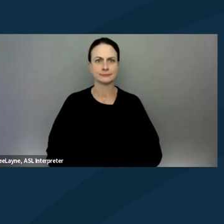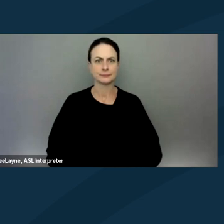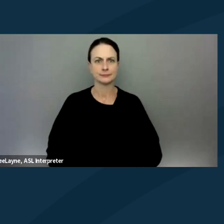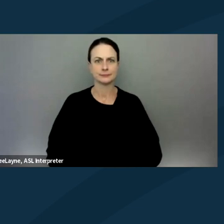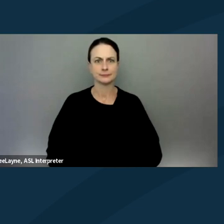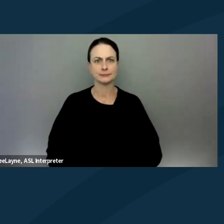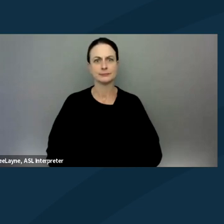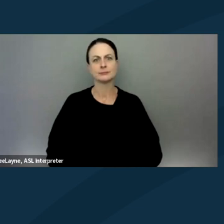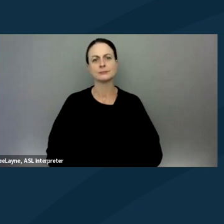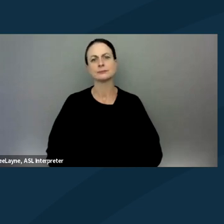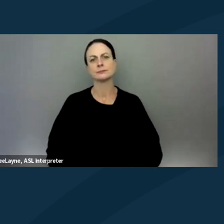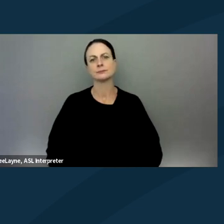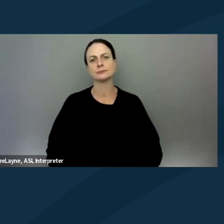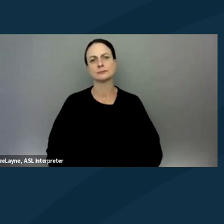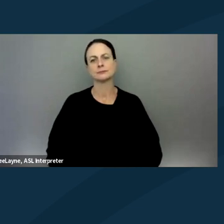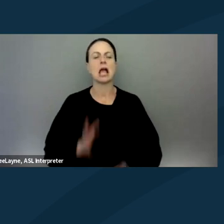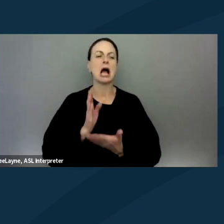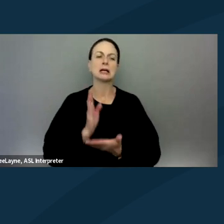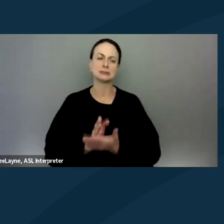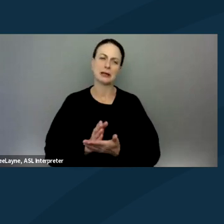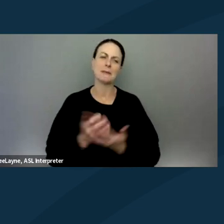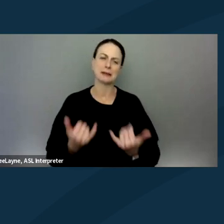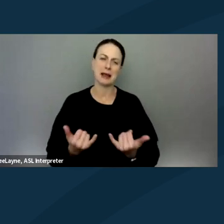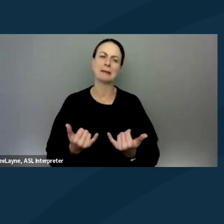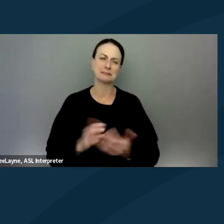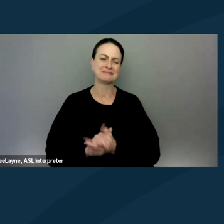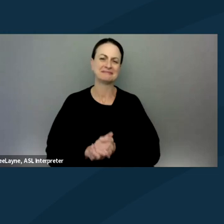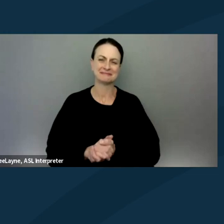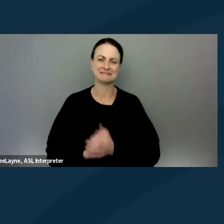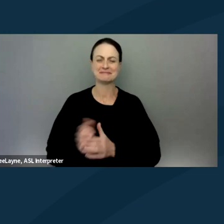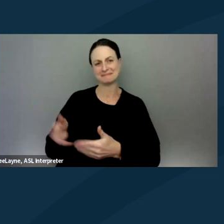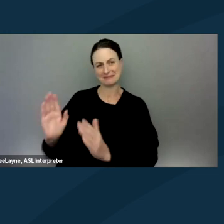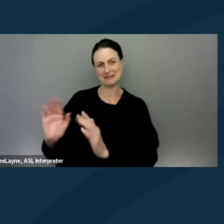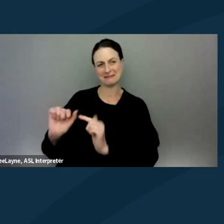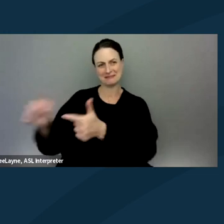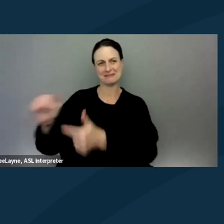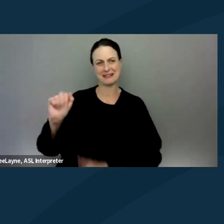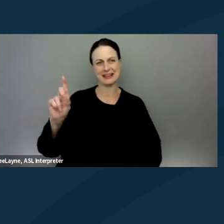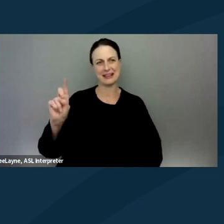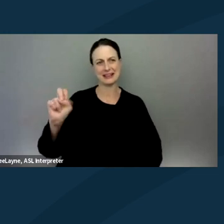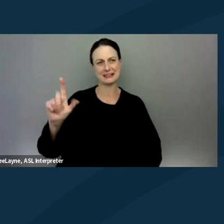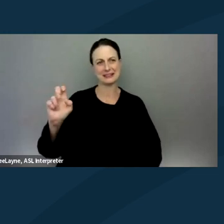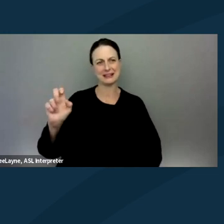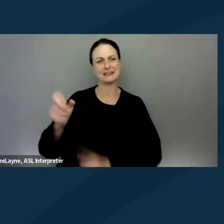And so I'll stop right there to let Adele go further.